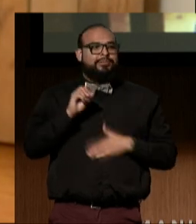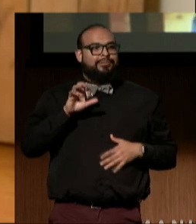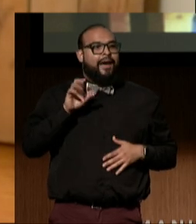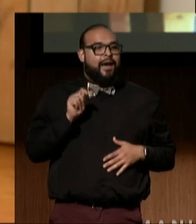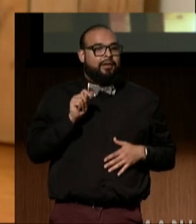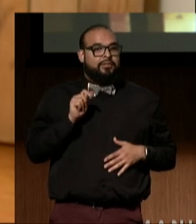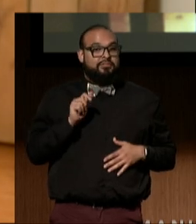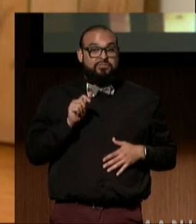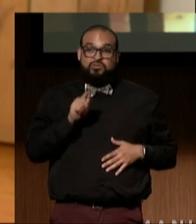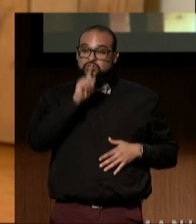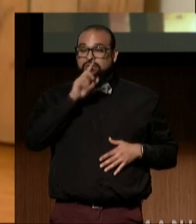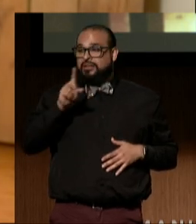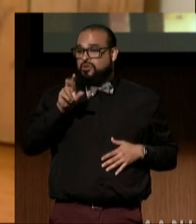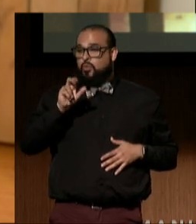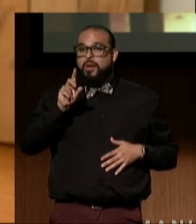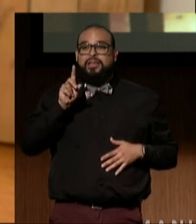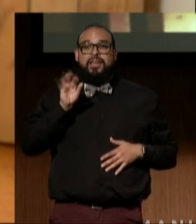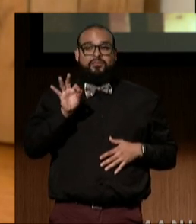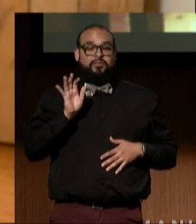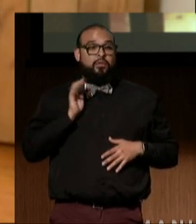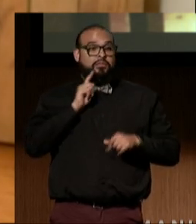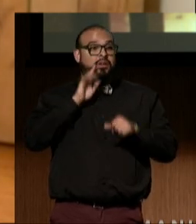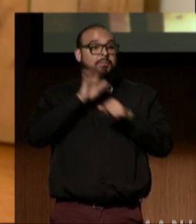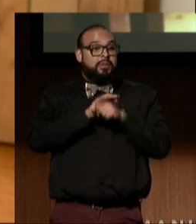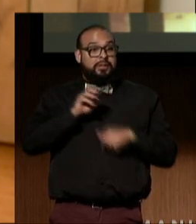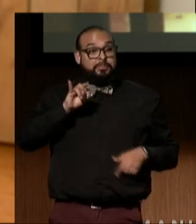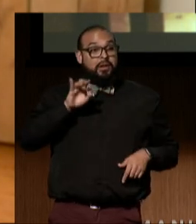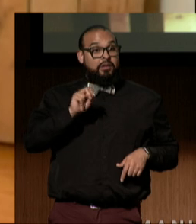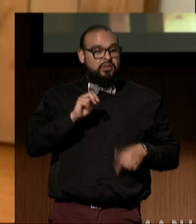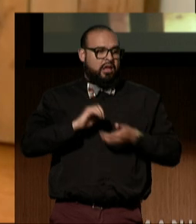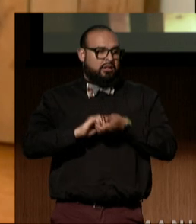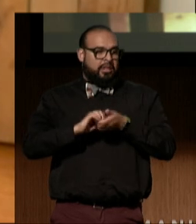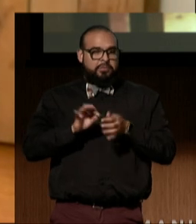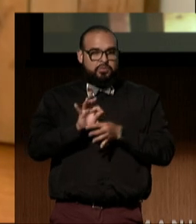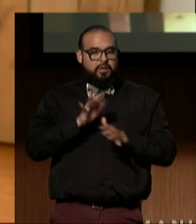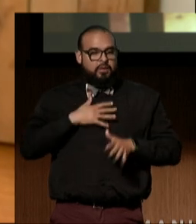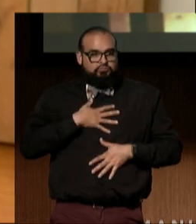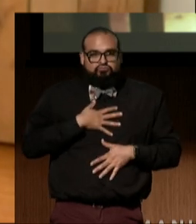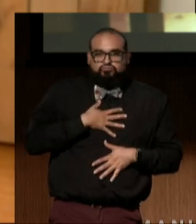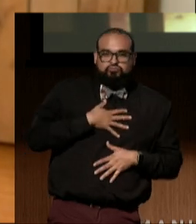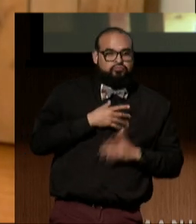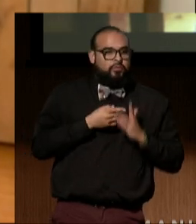DREDF's dedication to its mission and collaborative spirit struck me from the start.